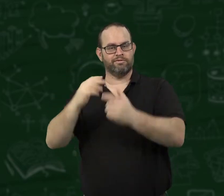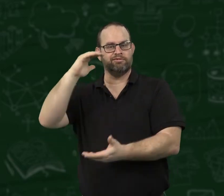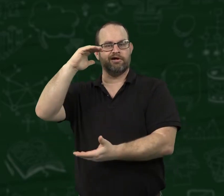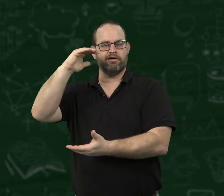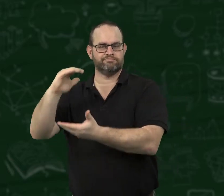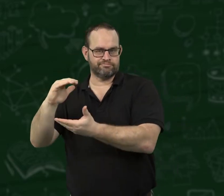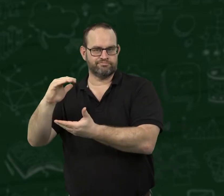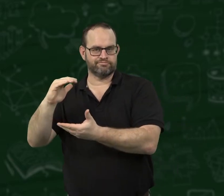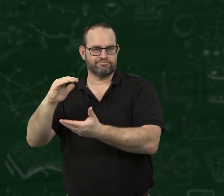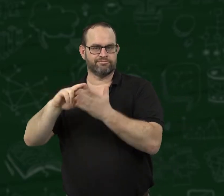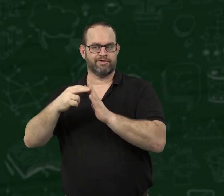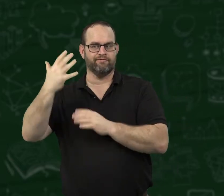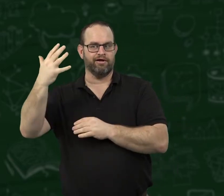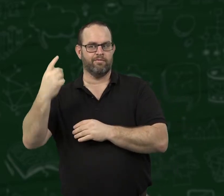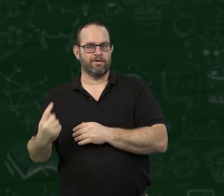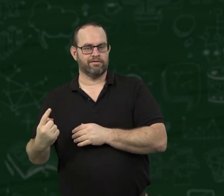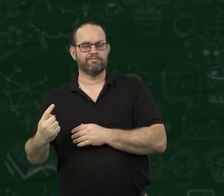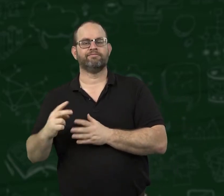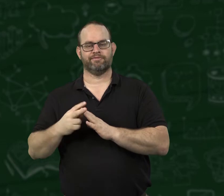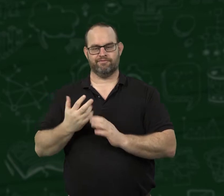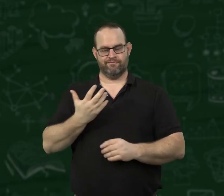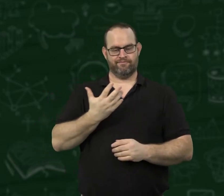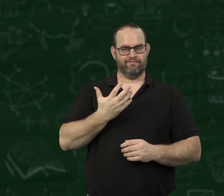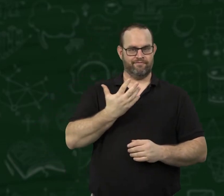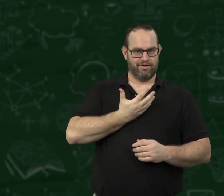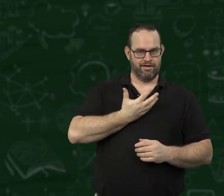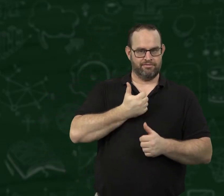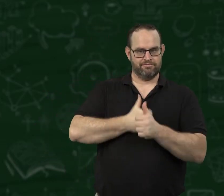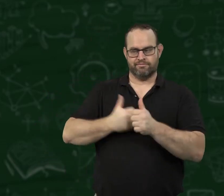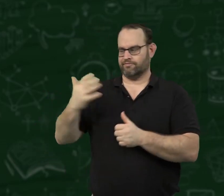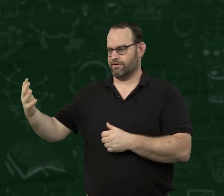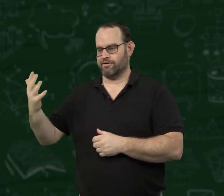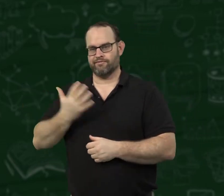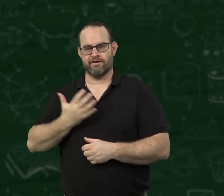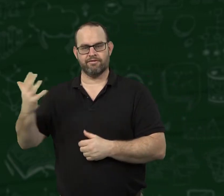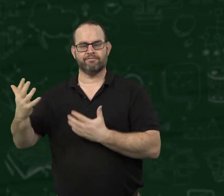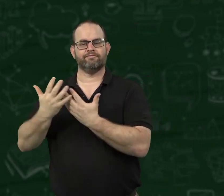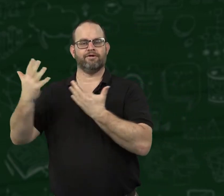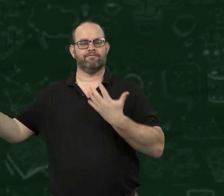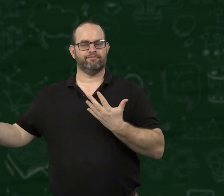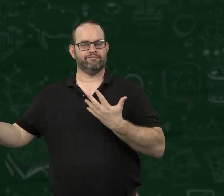This fraction can be reduced (simplified) to 5/1, meaning each person receives 5 pieces of candy.